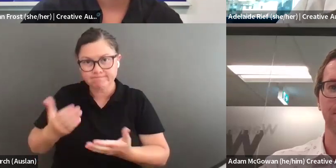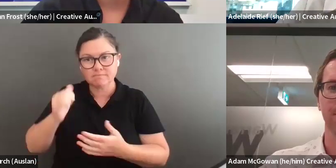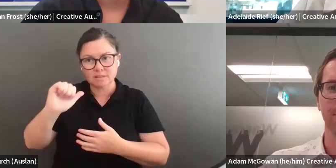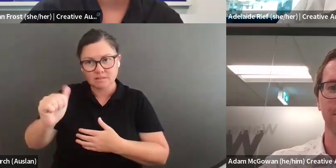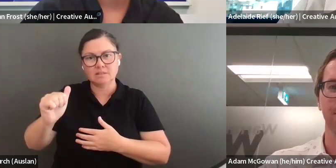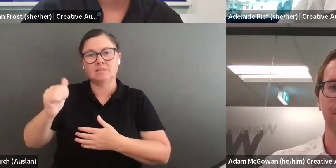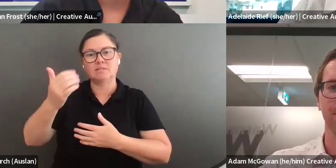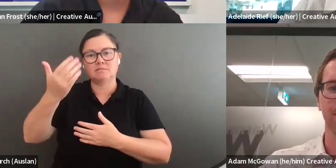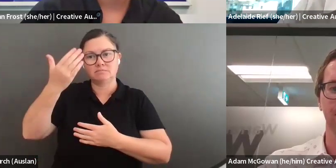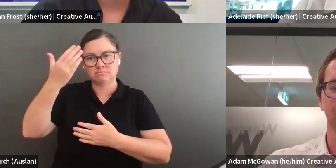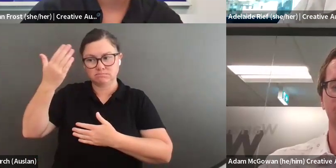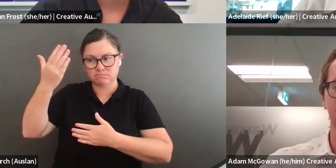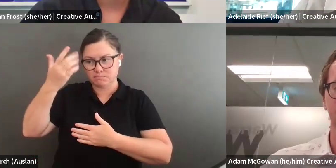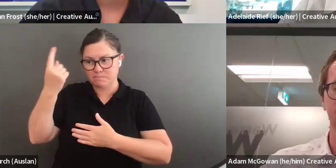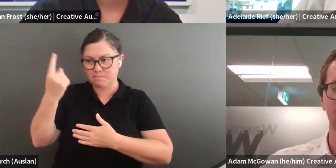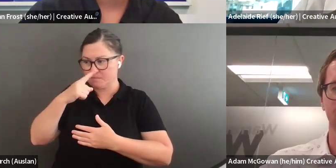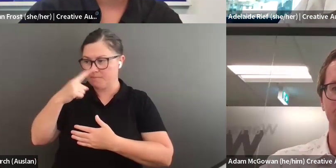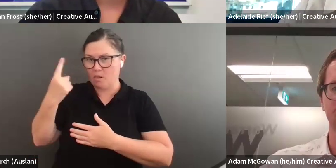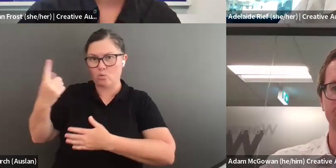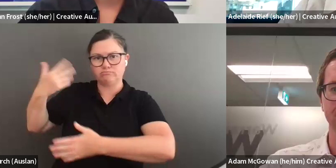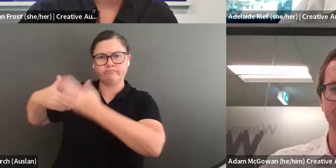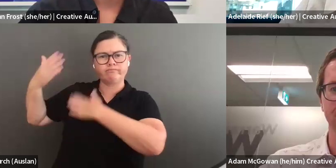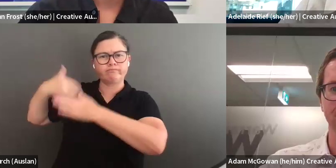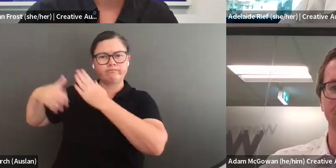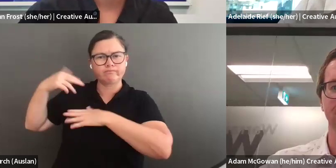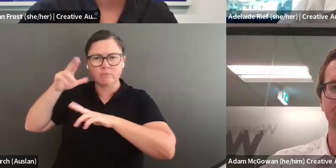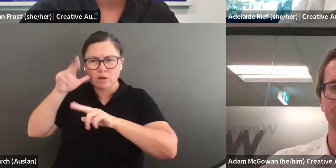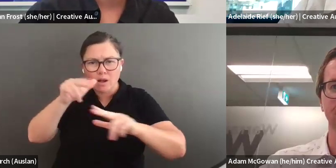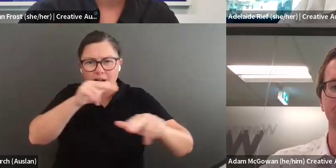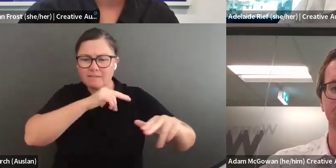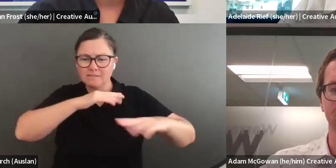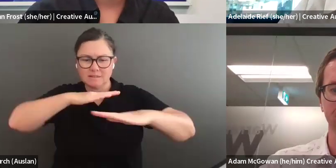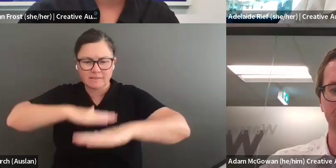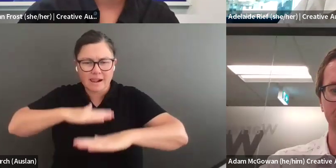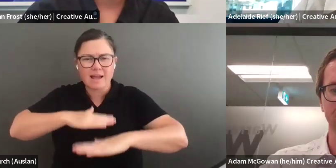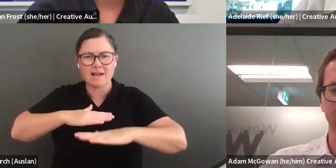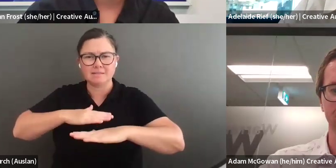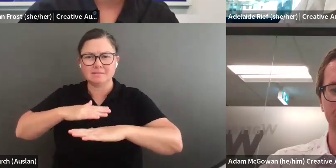Australia, on the lands of the Gadigal people of the Eora Nation. They continue to care